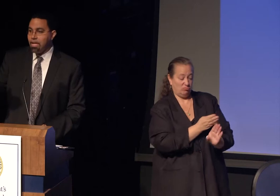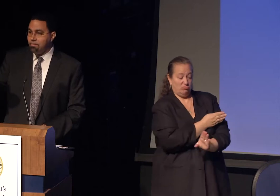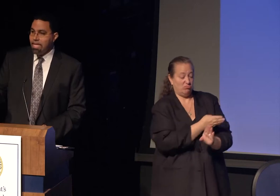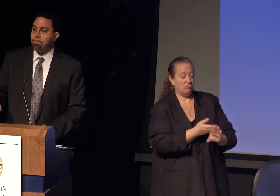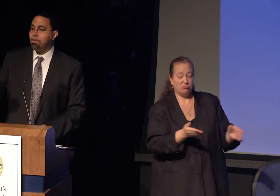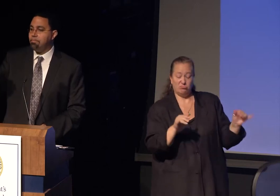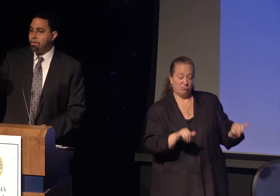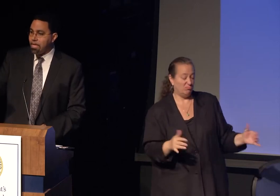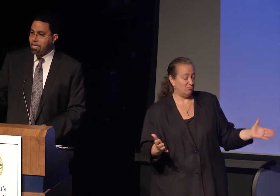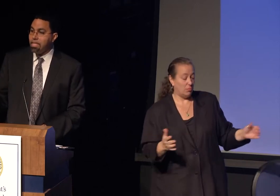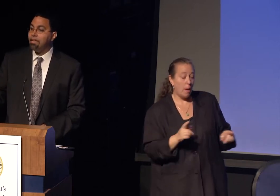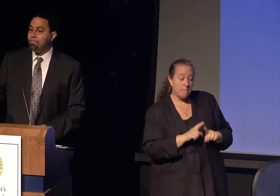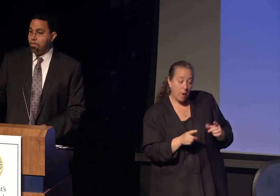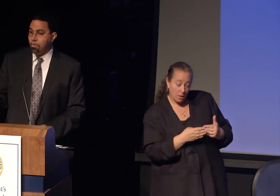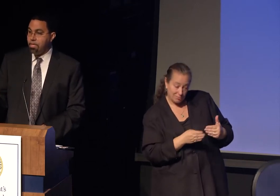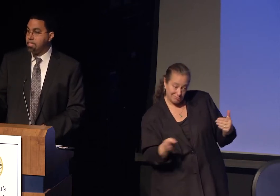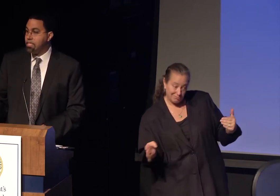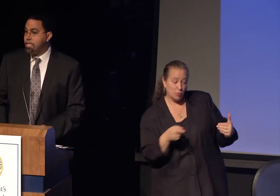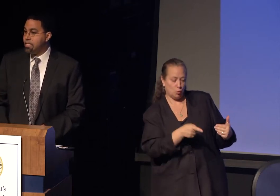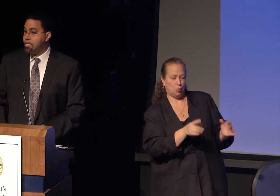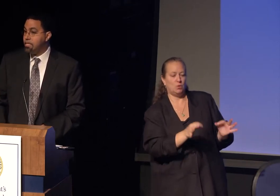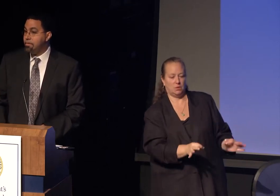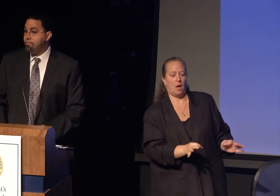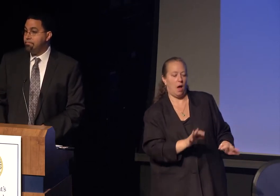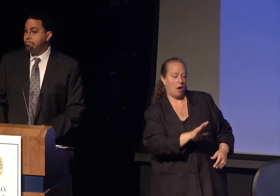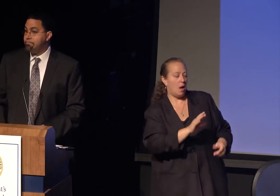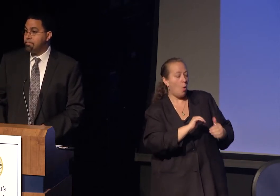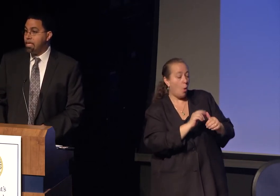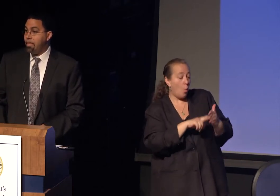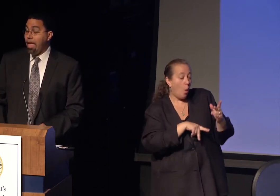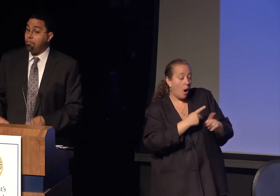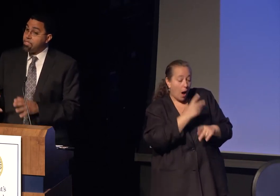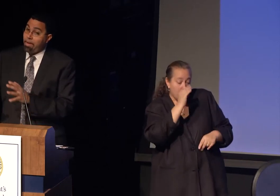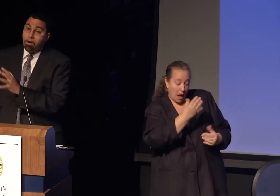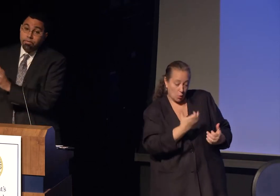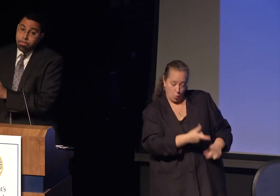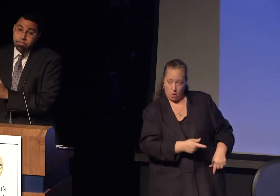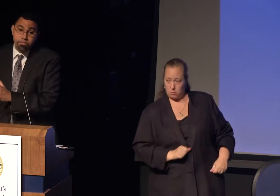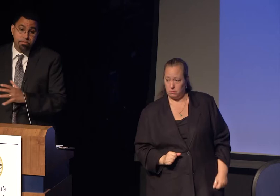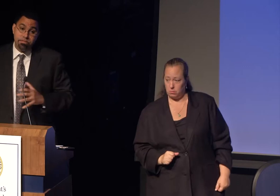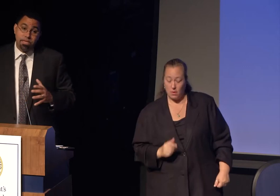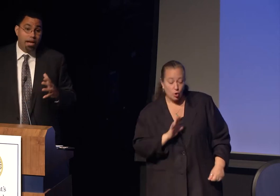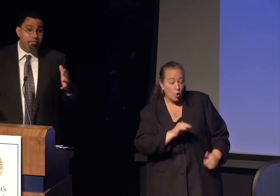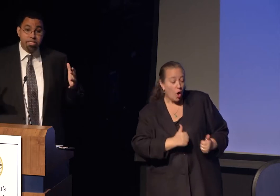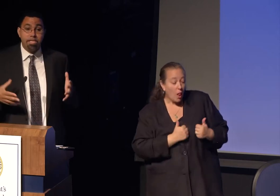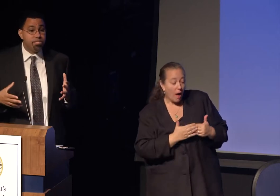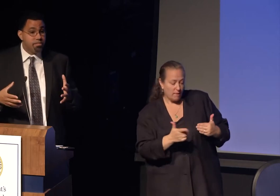what kind of man you want to be and what kind of life you want to lead." That was a powerful conversation